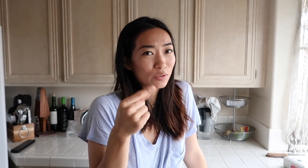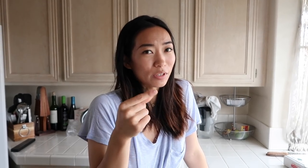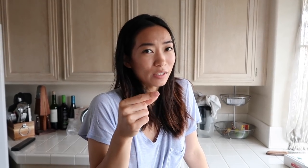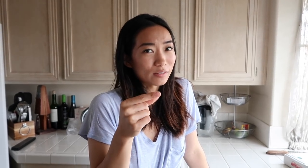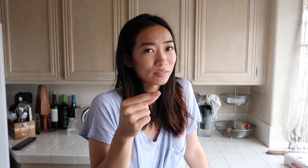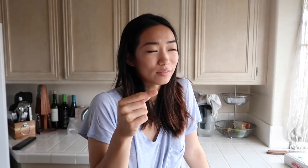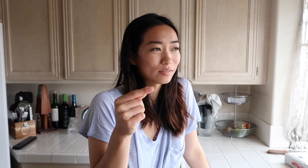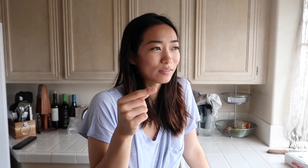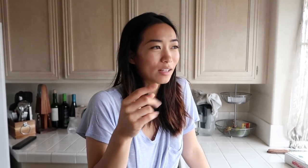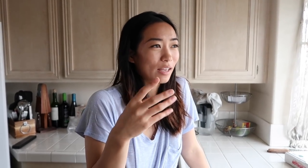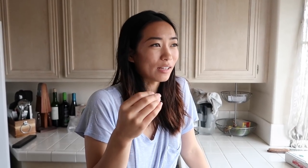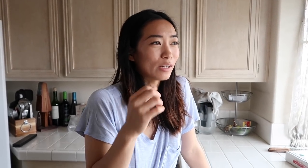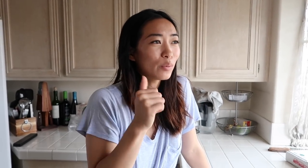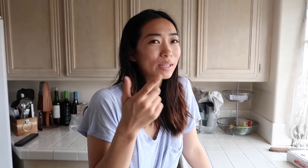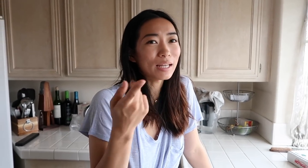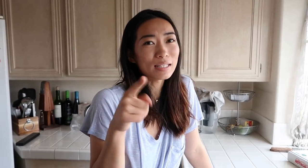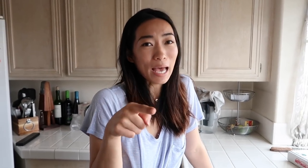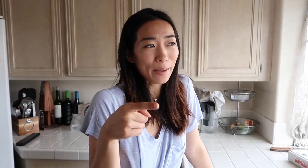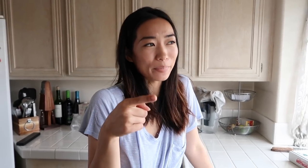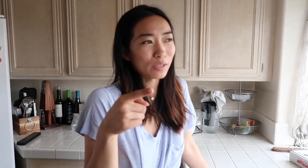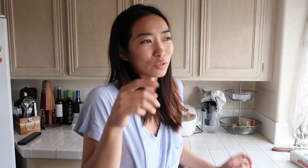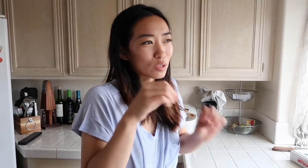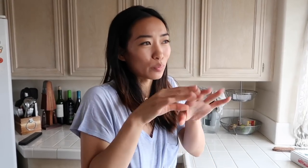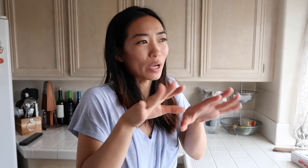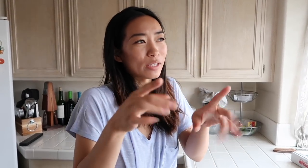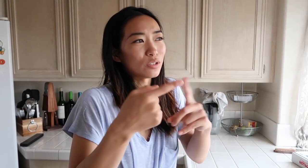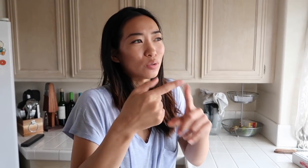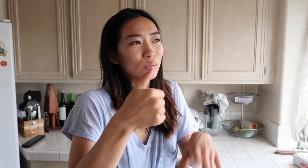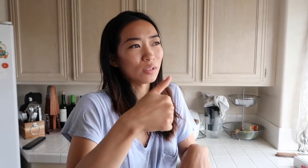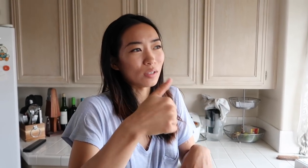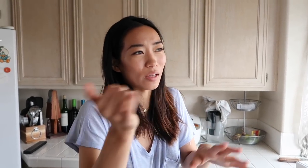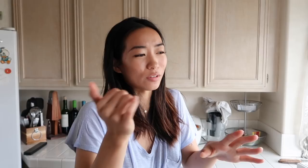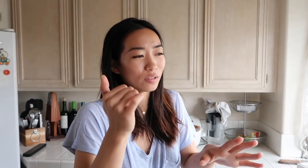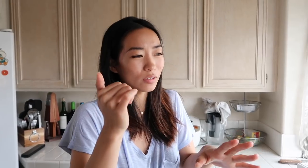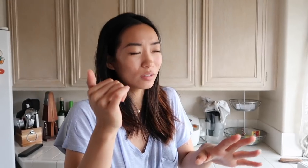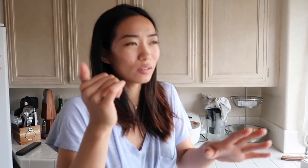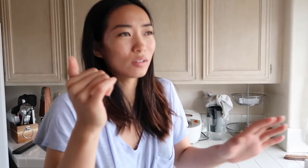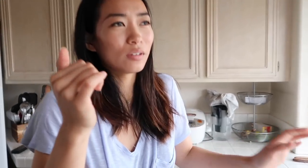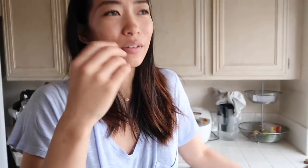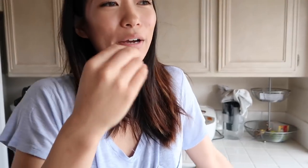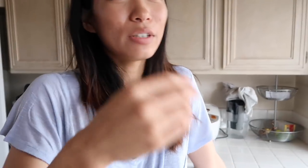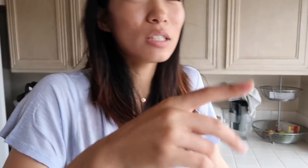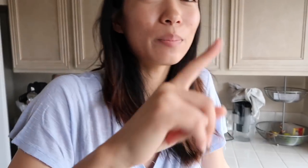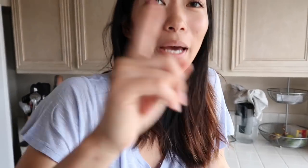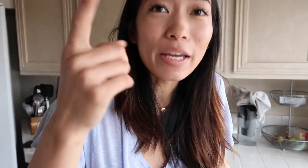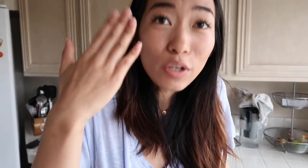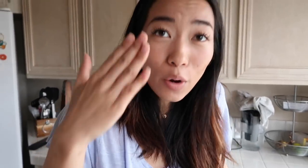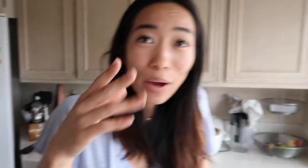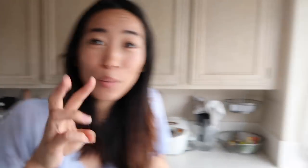green and I don't want that to happen or spread to the other flowers but I know I